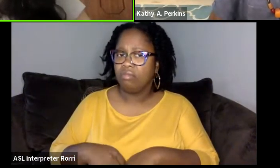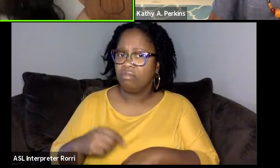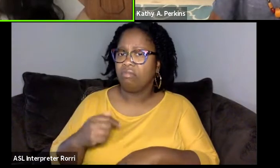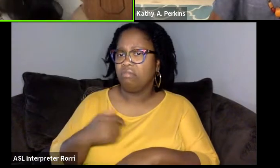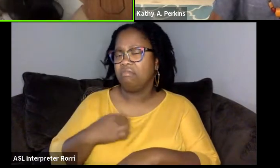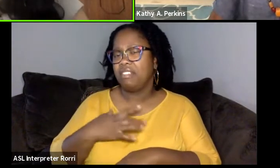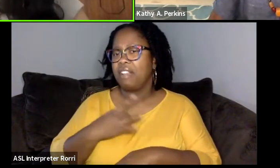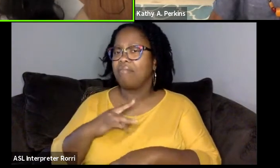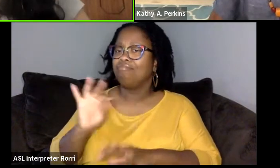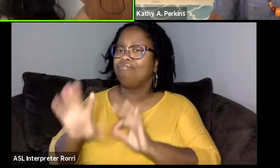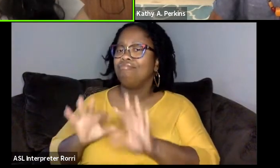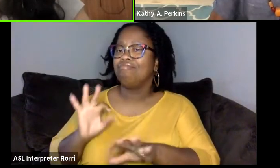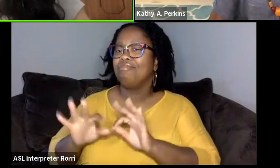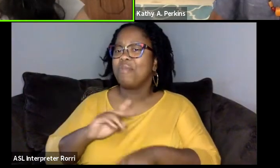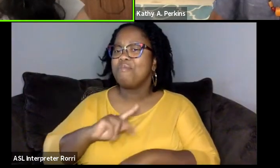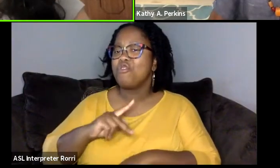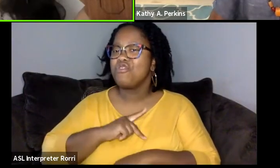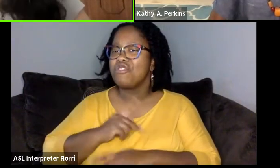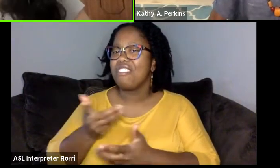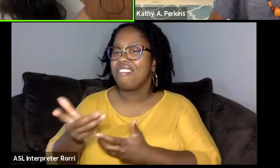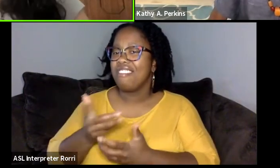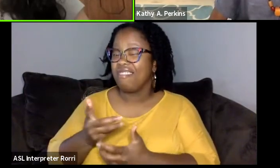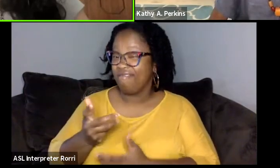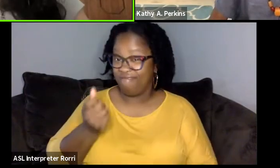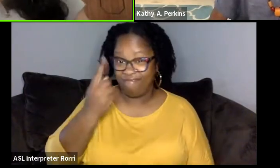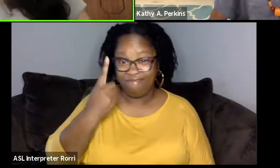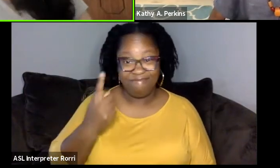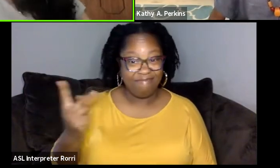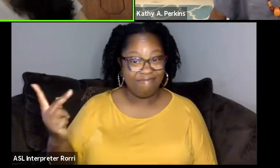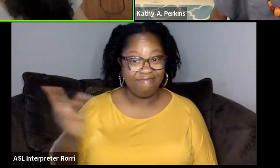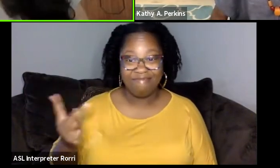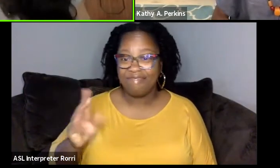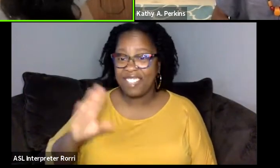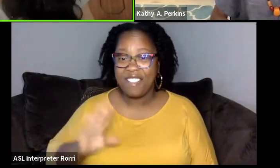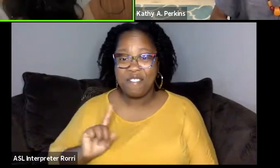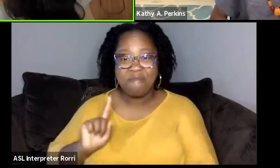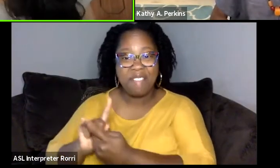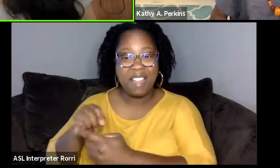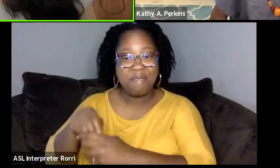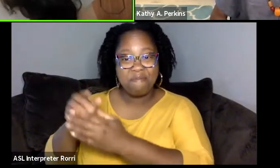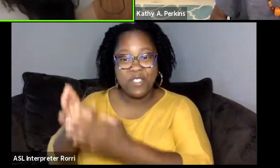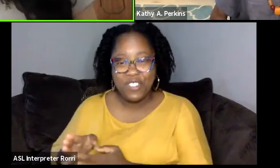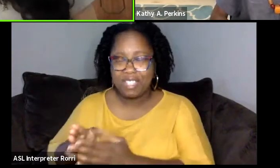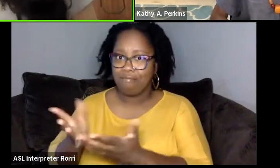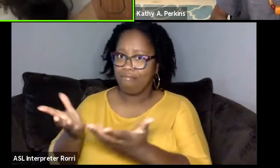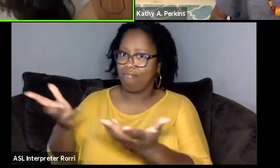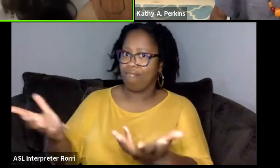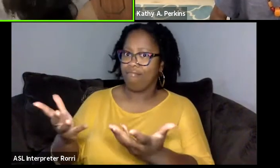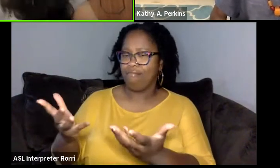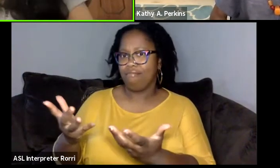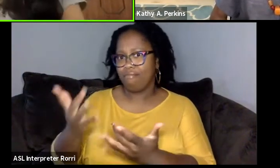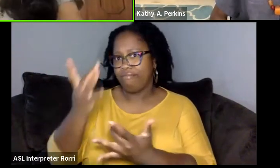So Kathy and I haven't ever really met in person, it's the joys of the pandemic actually. Some of the good things that came